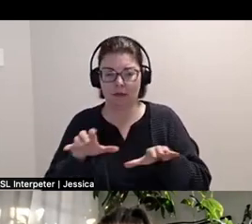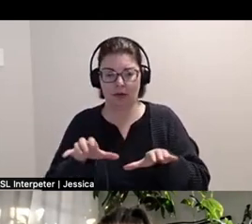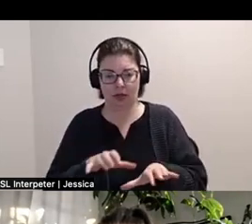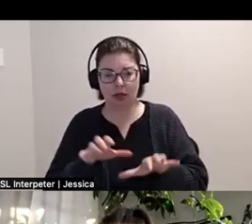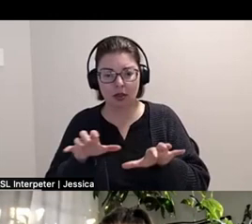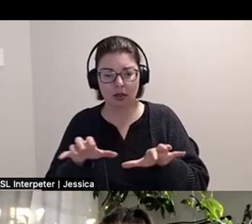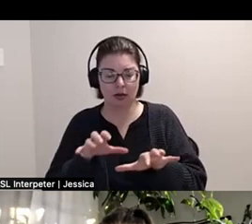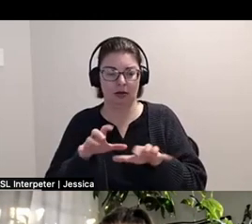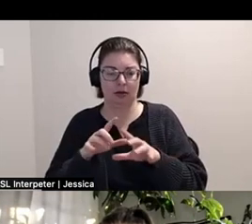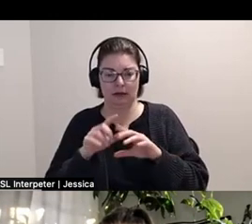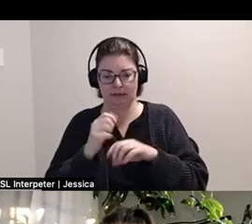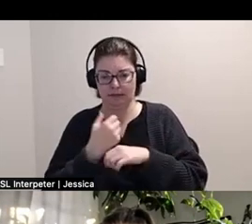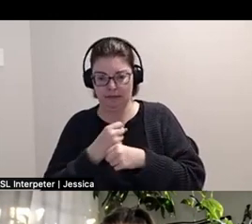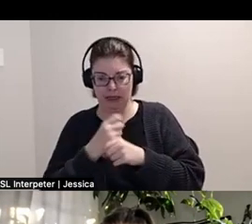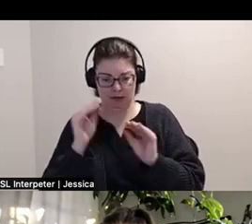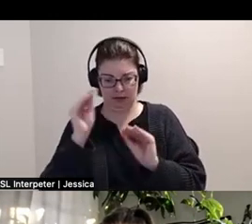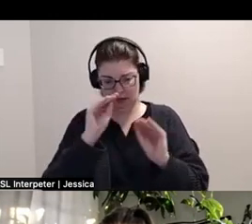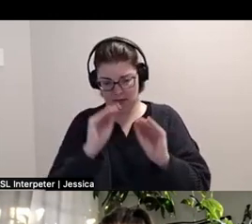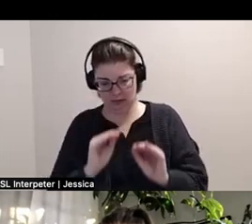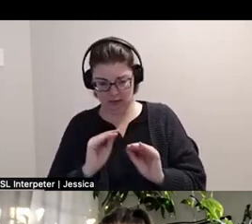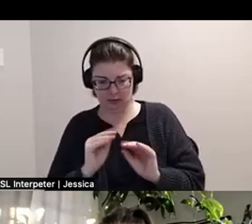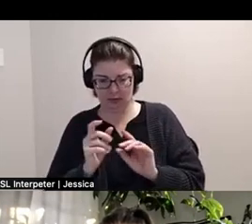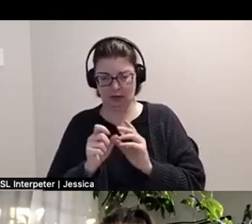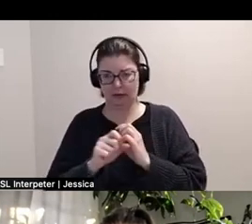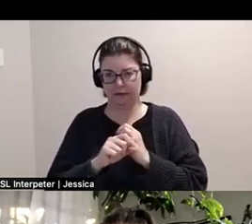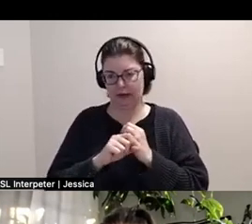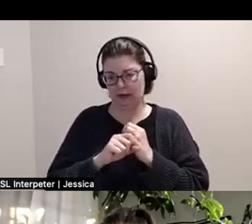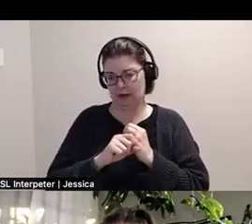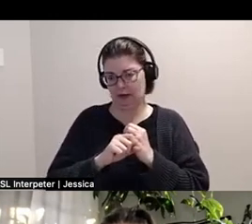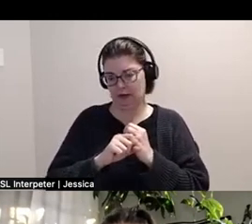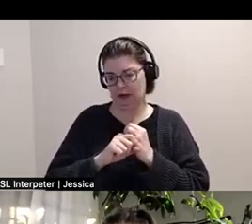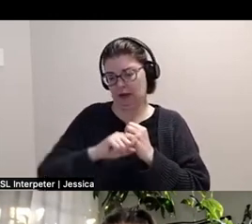kind of make the composition as like an extension of the studio.